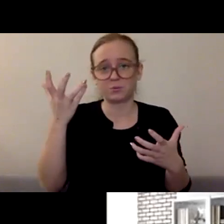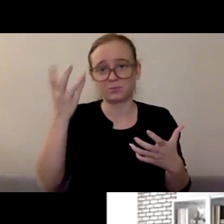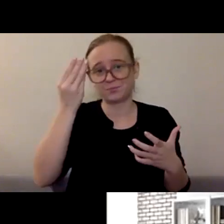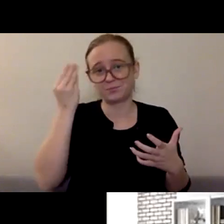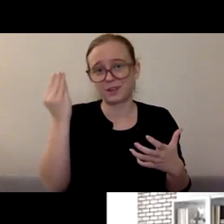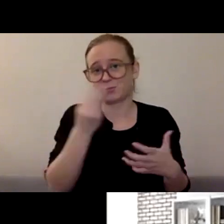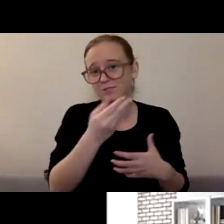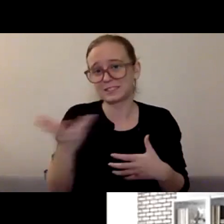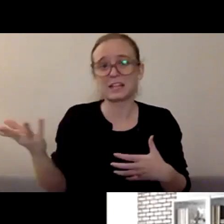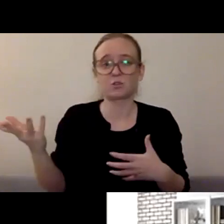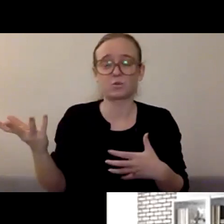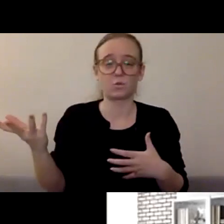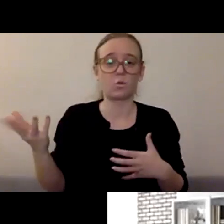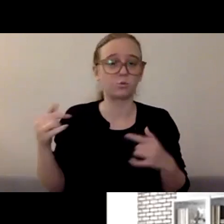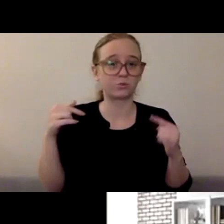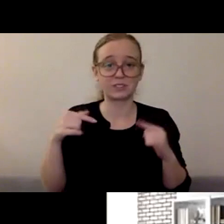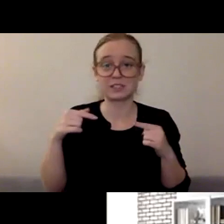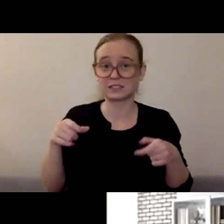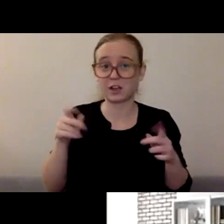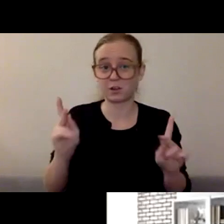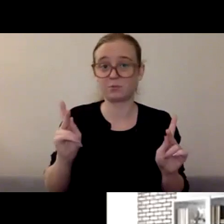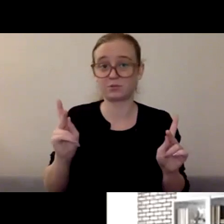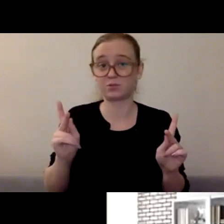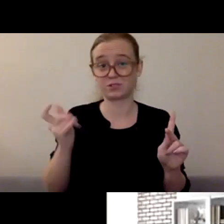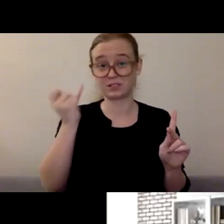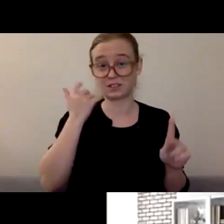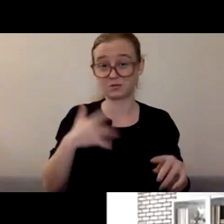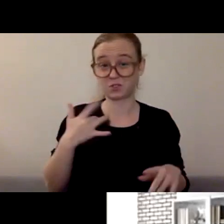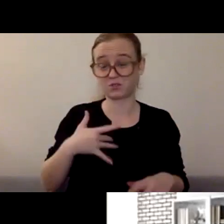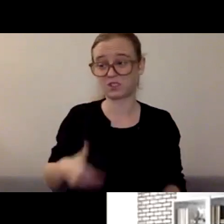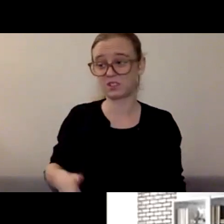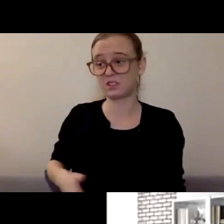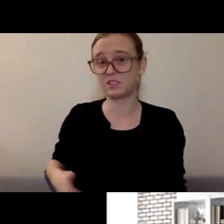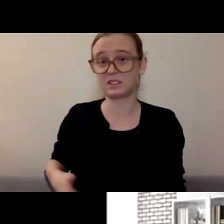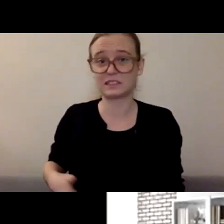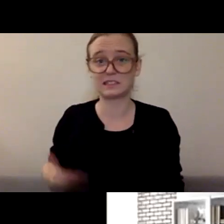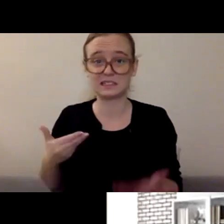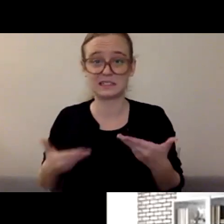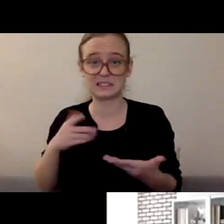If you're feeling pulled to it, listen to that gut instinct and make that call.